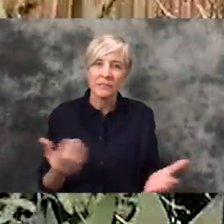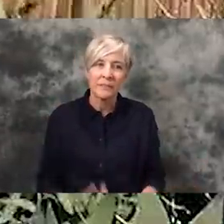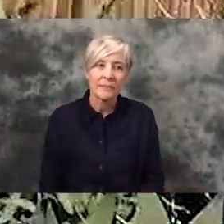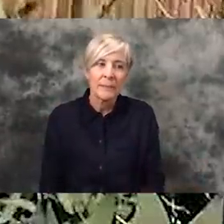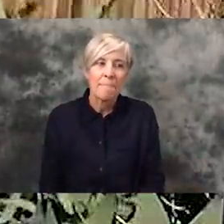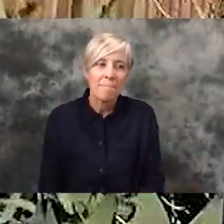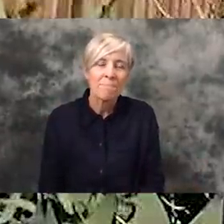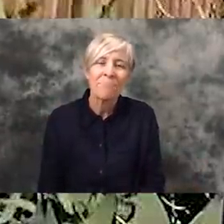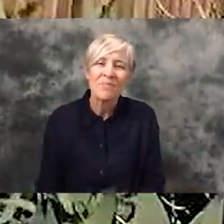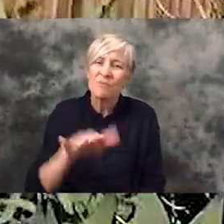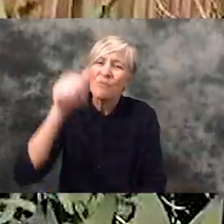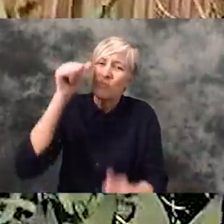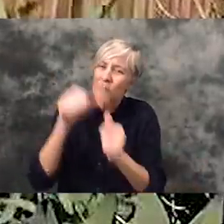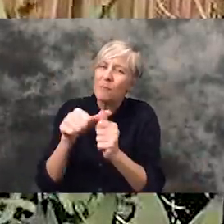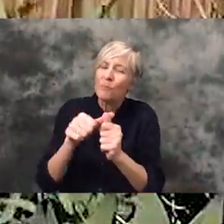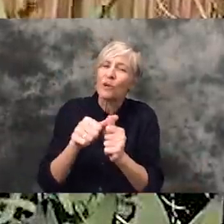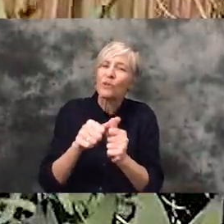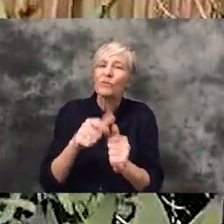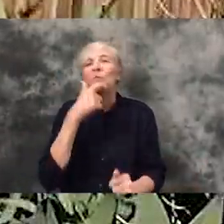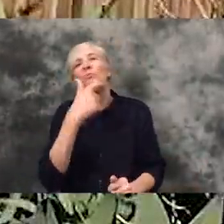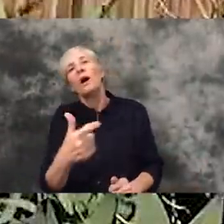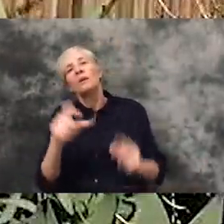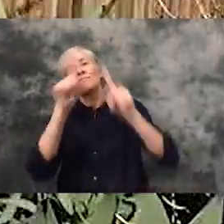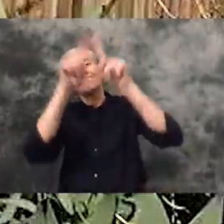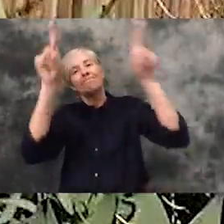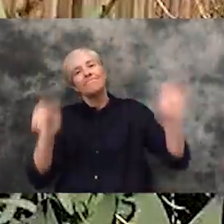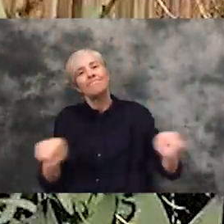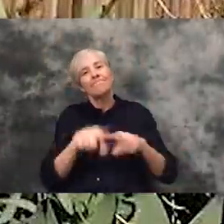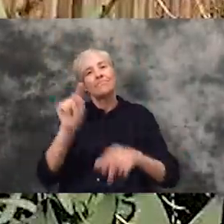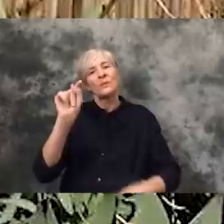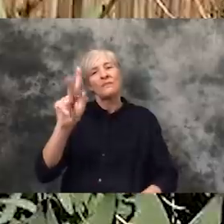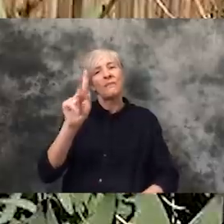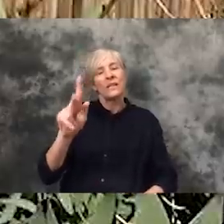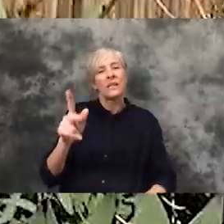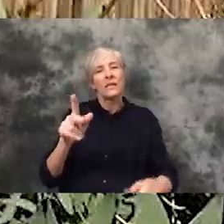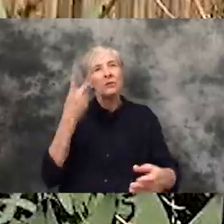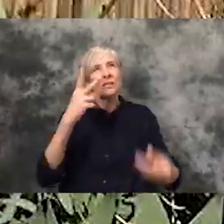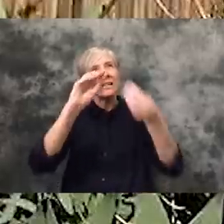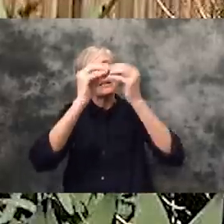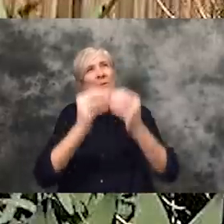And so you know just remember whenever you're out there looking at the numbers